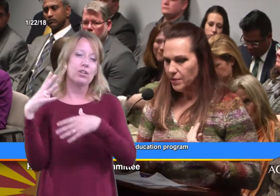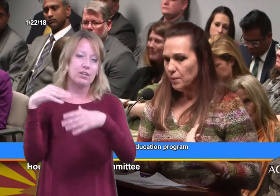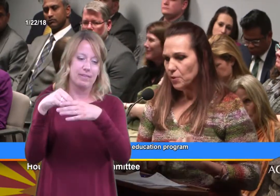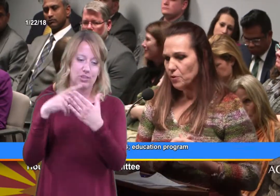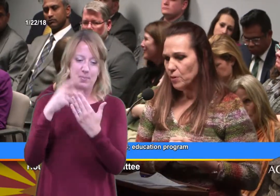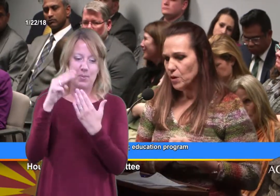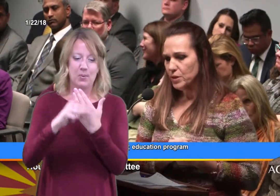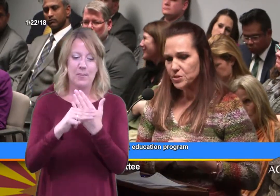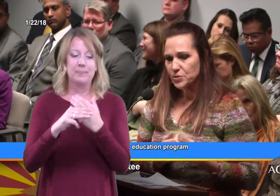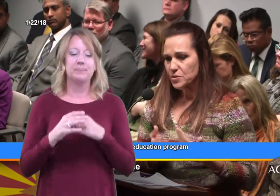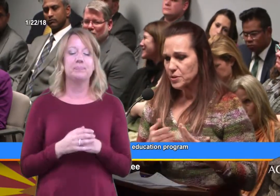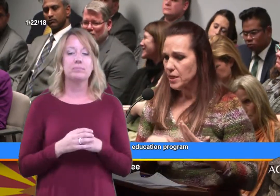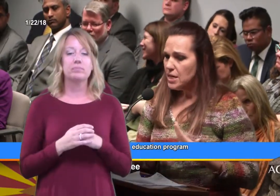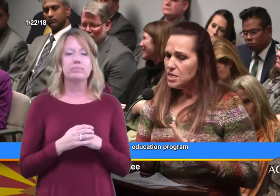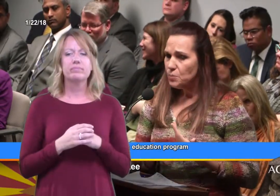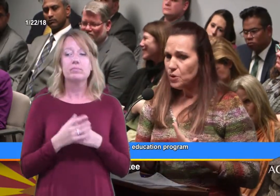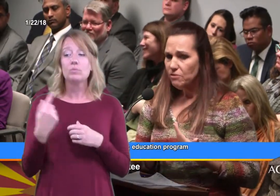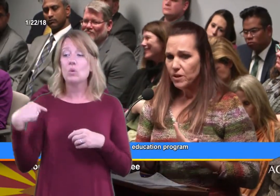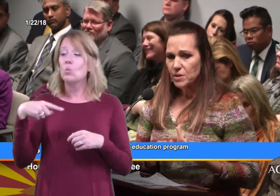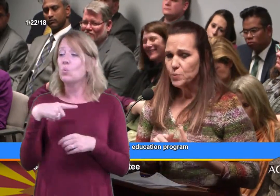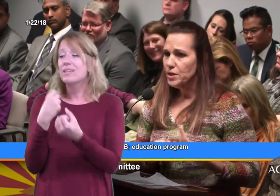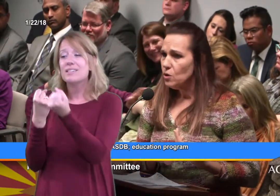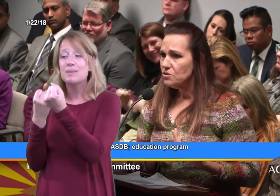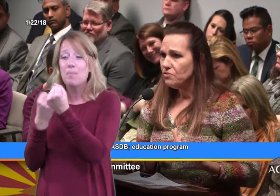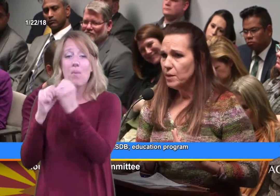In that program what we do is we support families. We coach families.